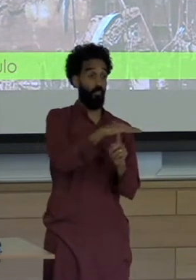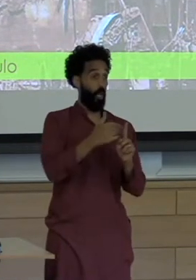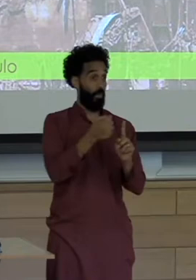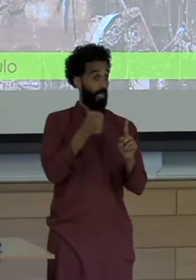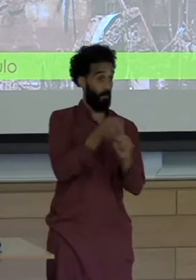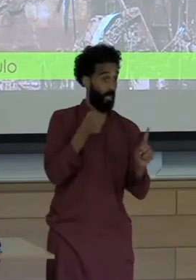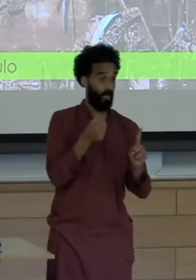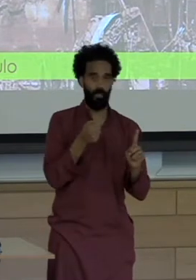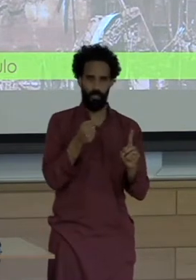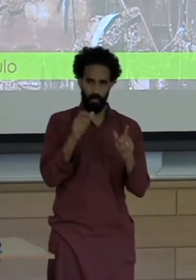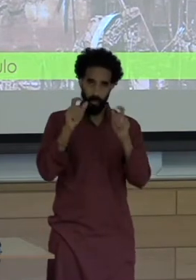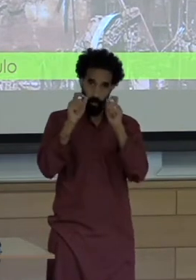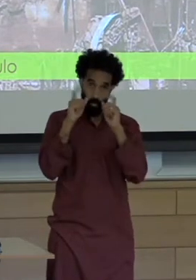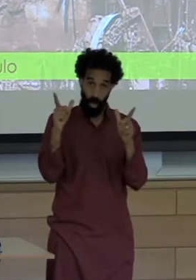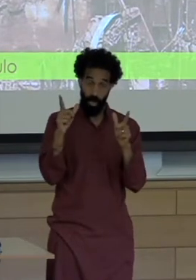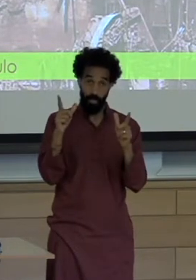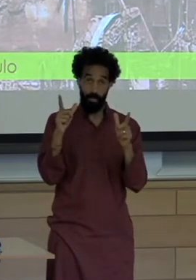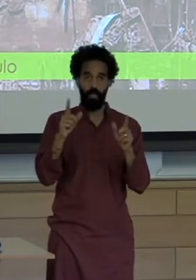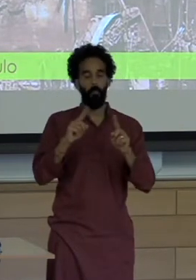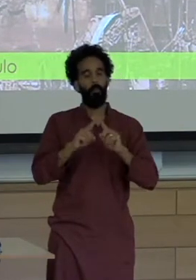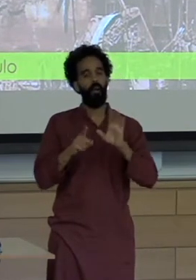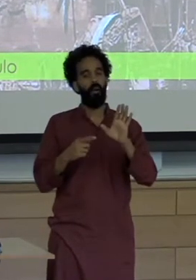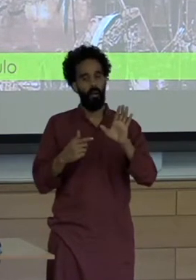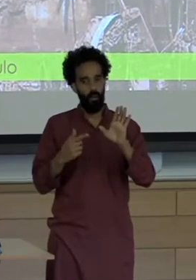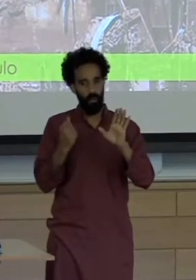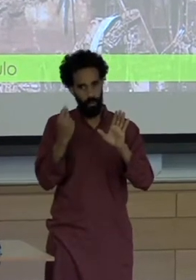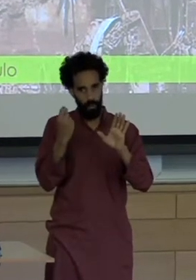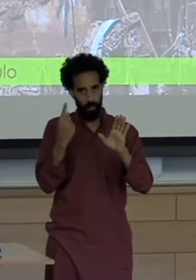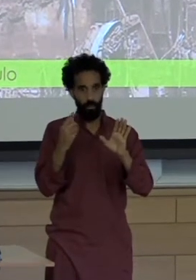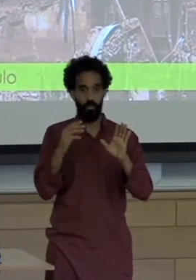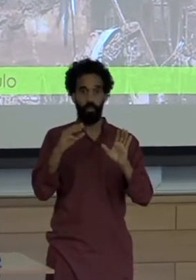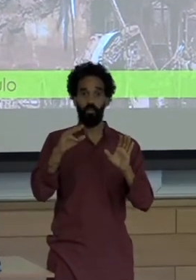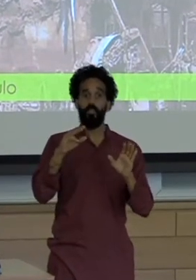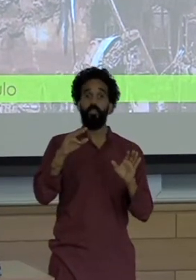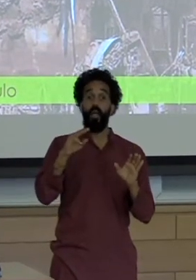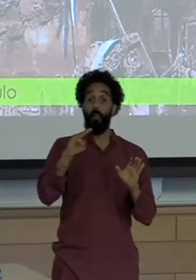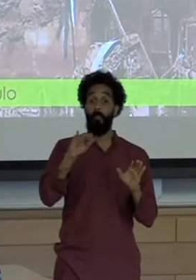where if not for the prominent role of mining in the state of Minnesota and the